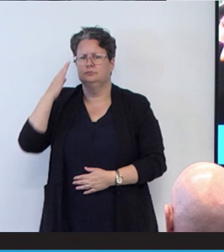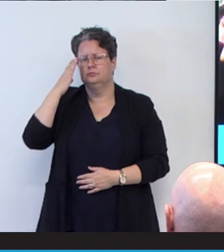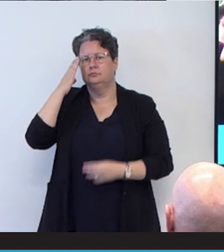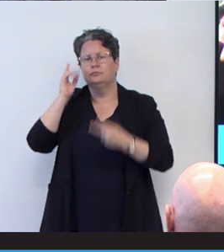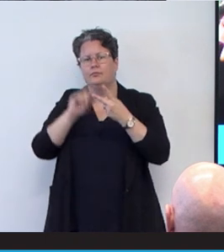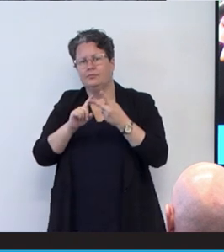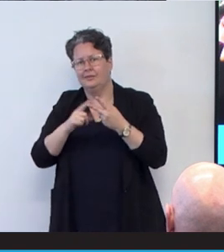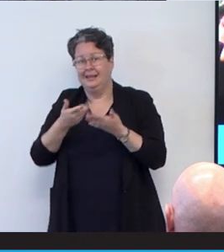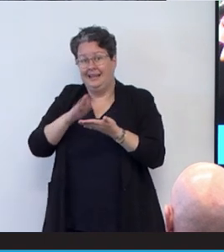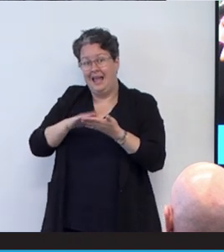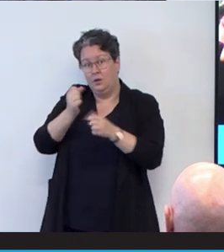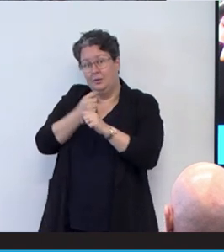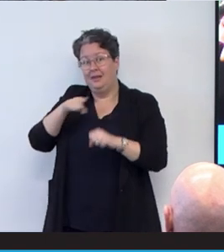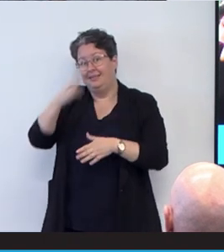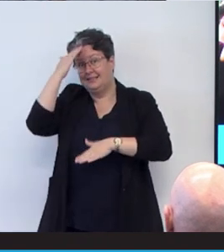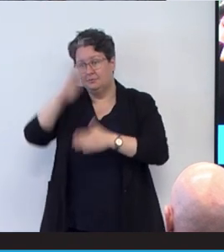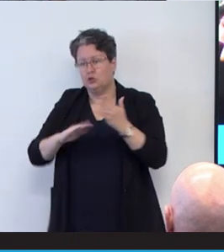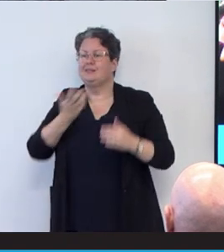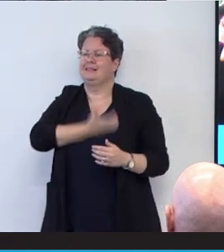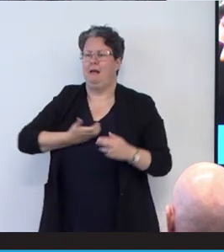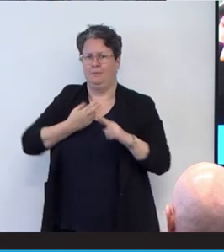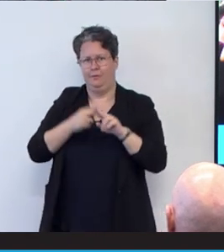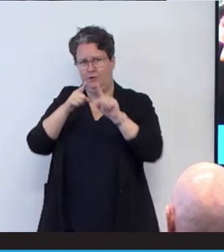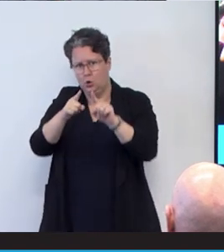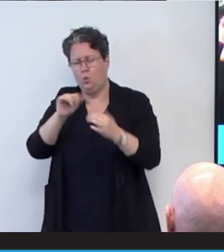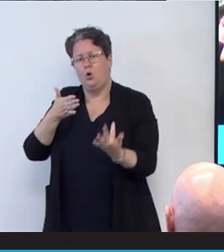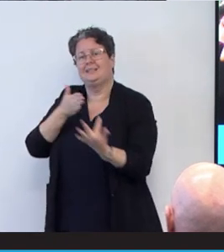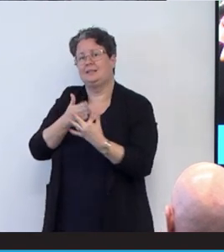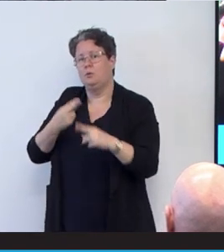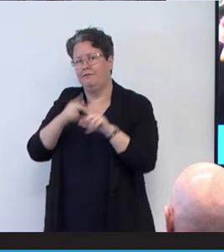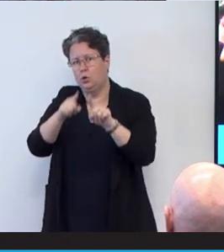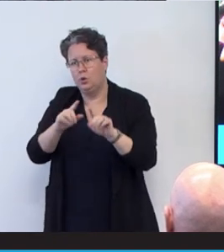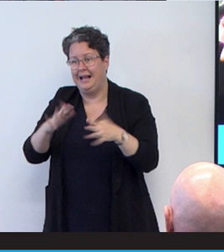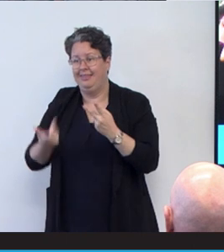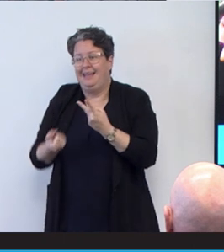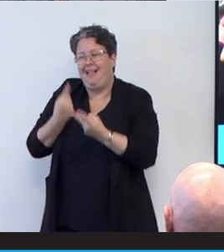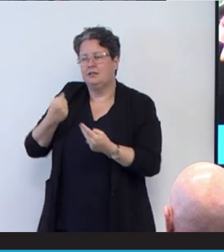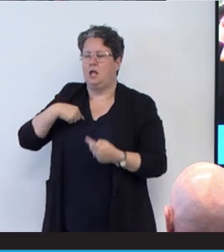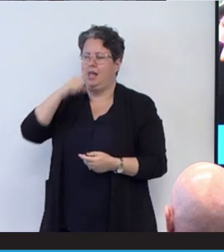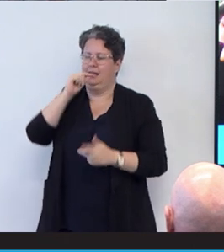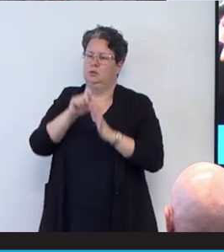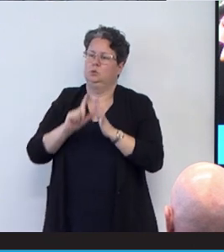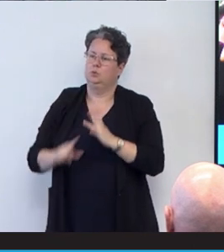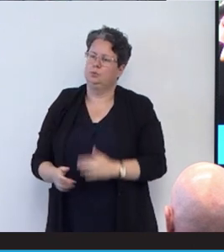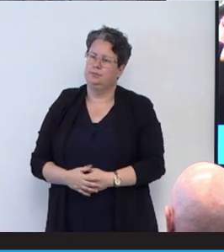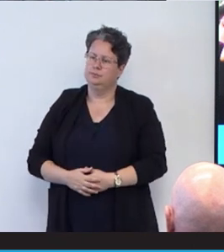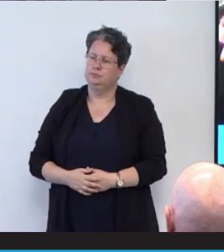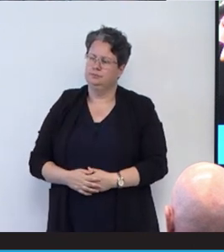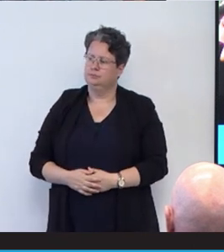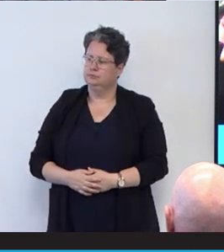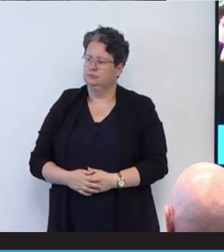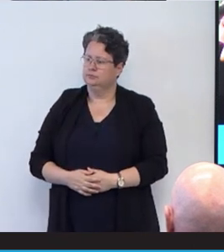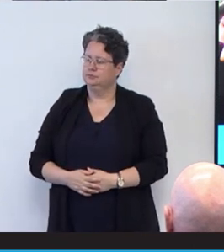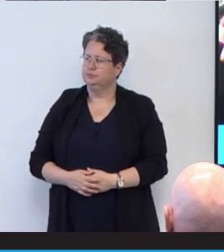this experience comfortable for you or accessible for you? Is there anything else I can do, anyway